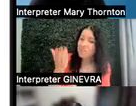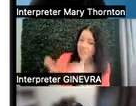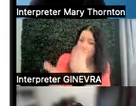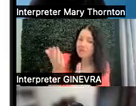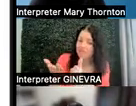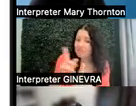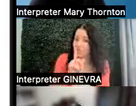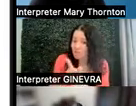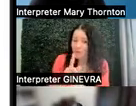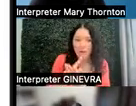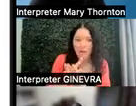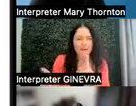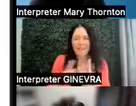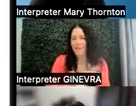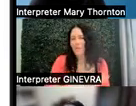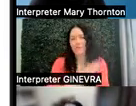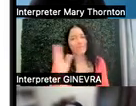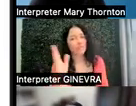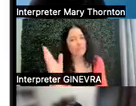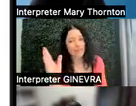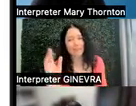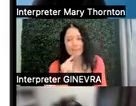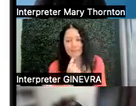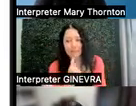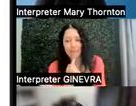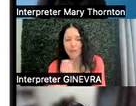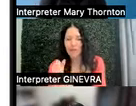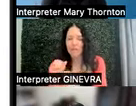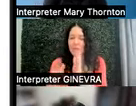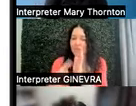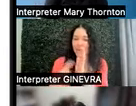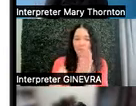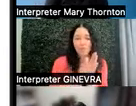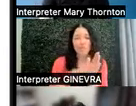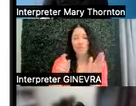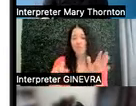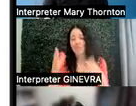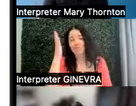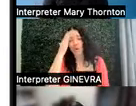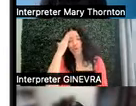It was quite extreme. And so sometimes we just have to know that we don't know,